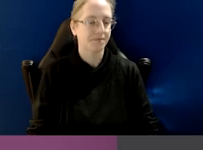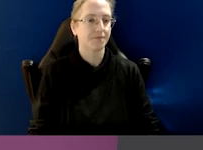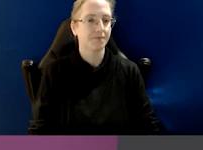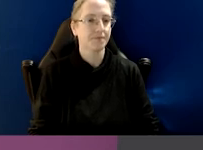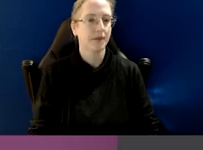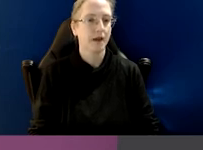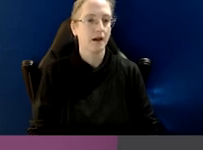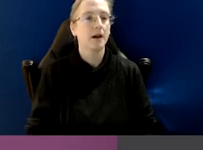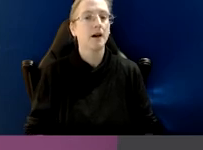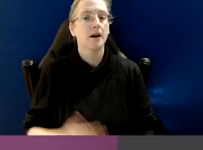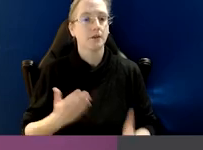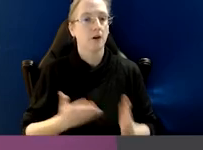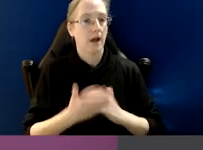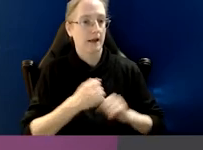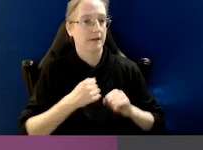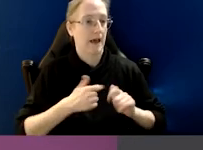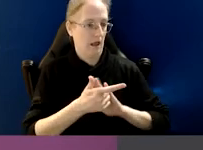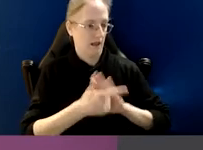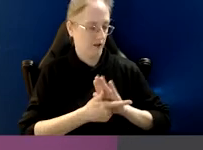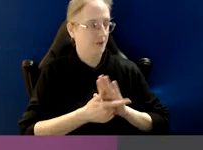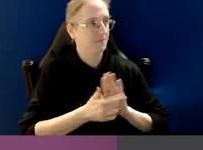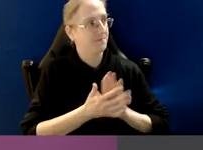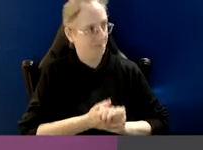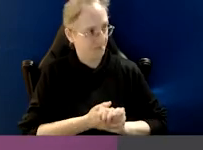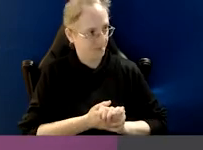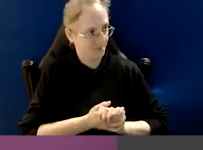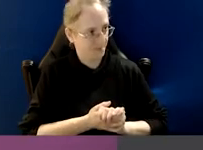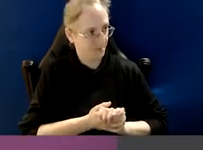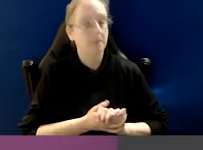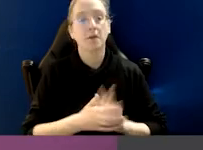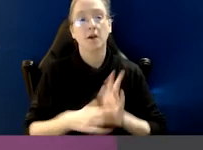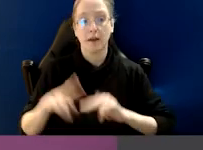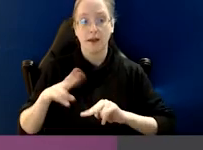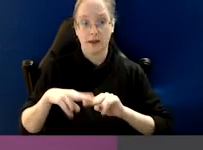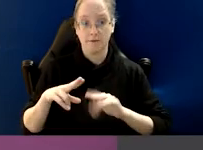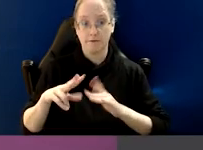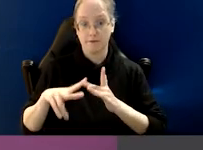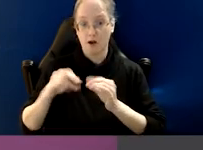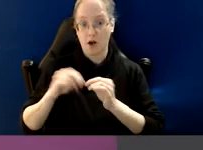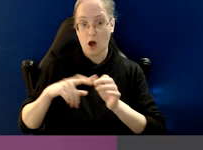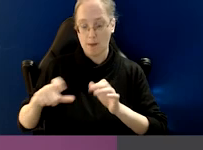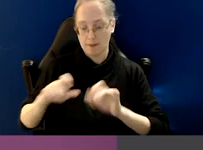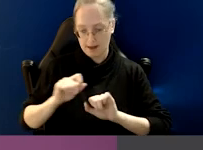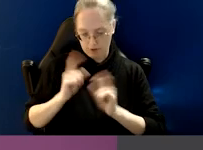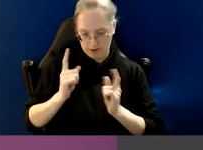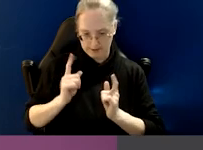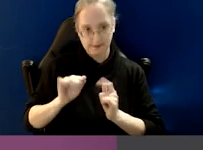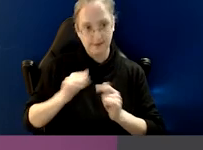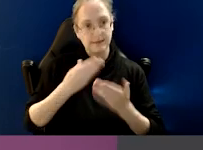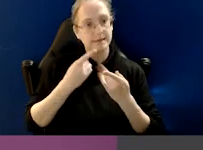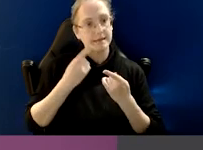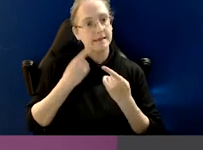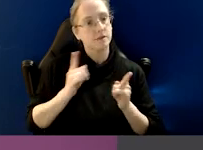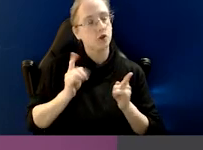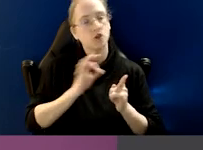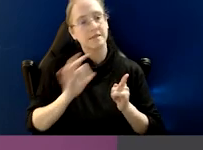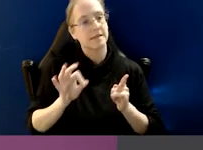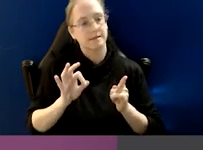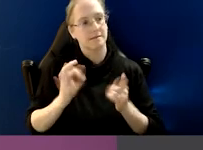protections under our legislation even if ultimately IBAC determines that their disclosure doesn't constitute